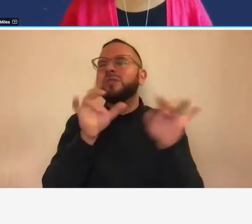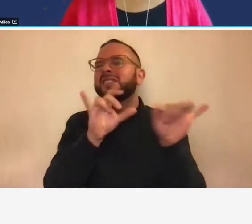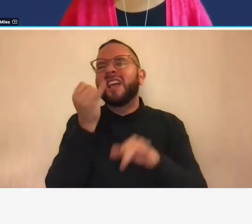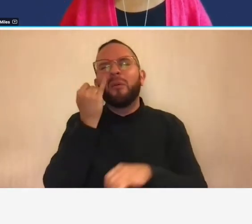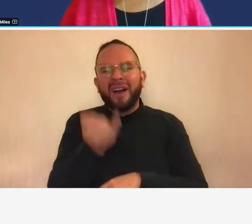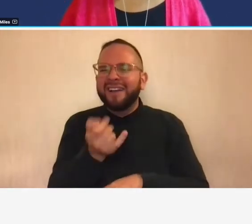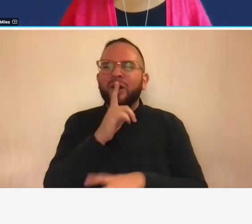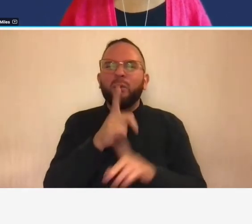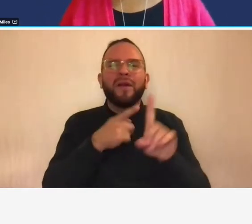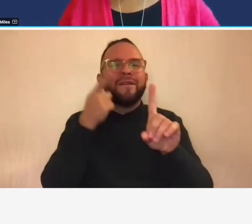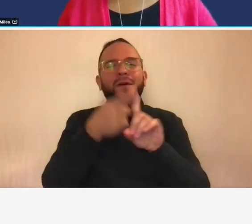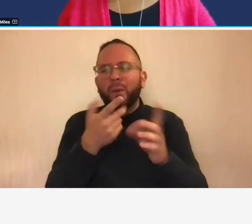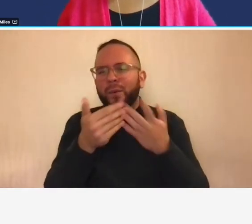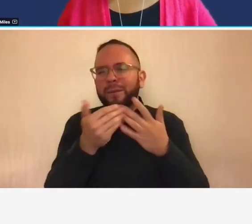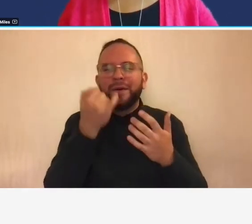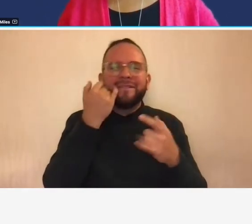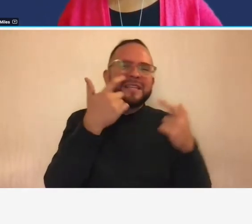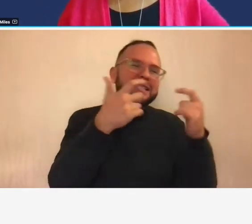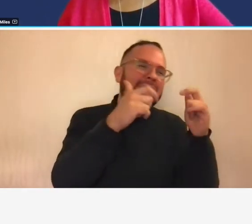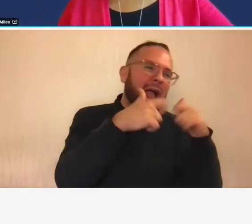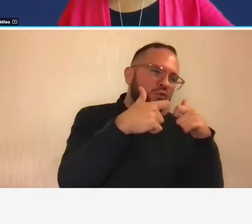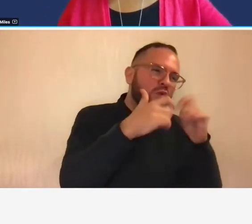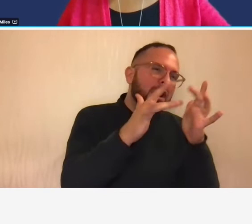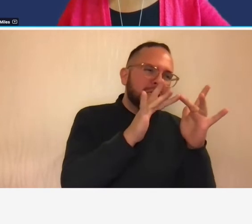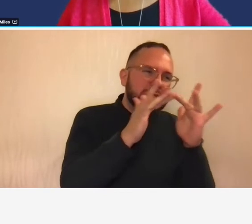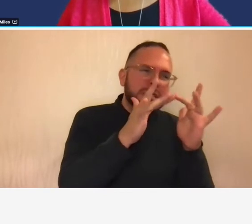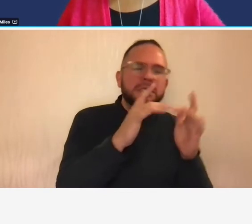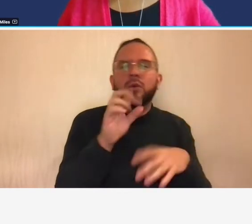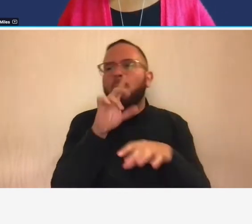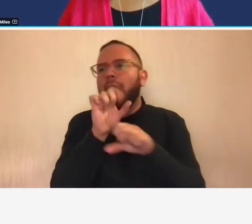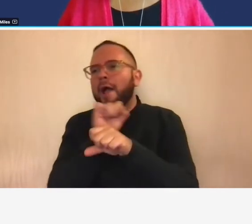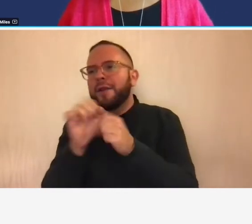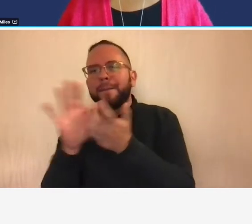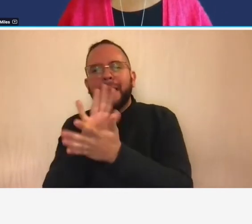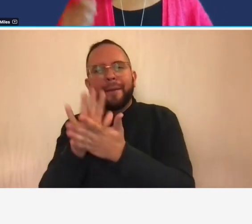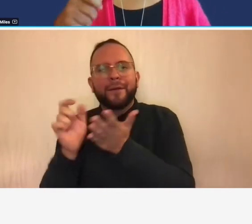whether there's an electronic process for doing it or whether it's an actual you know signed and